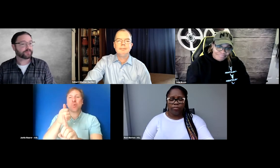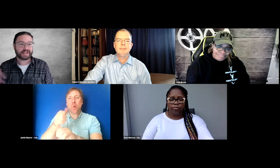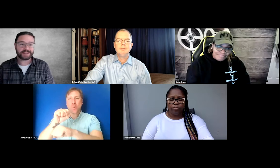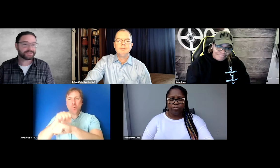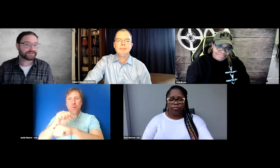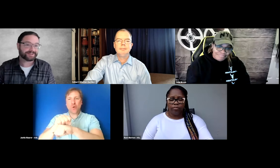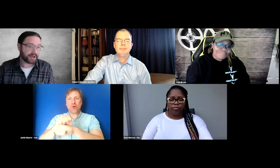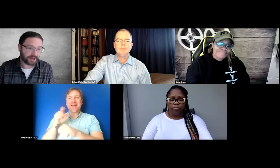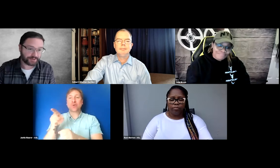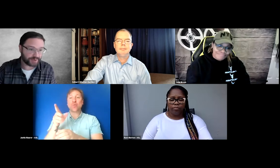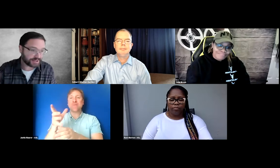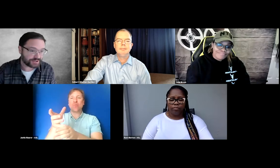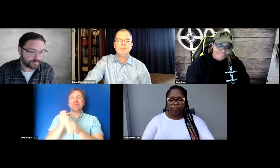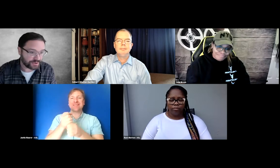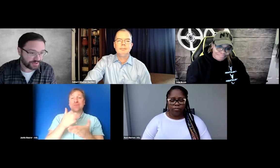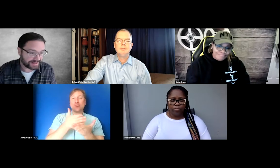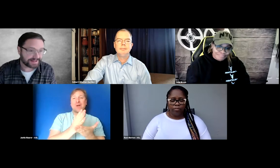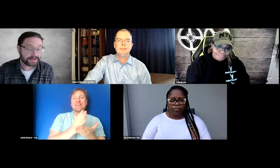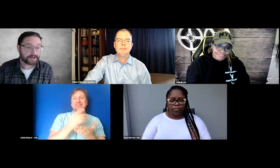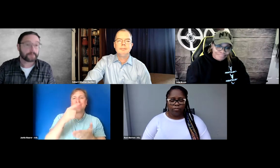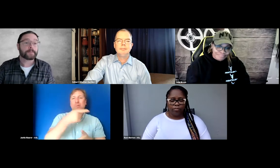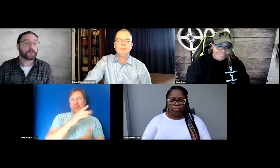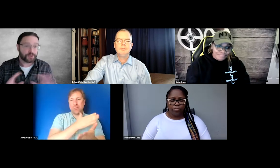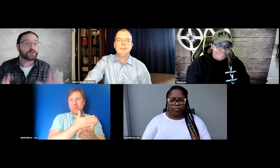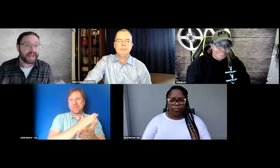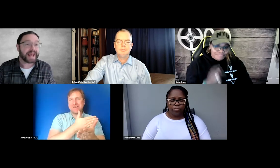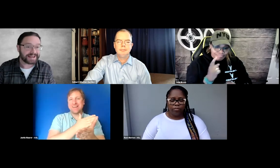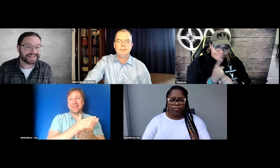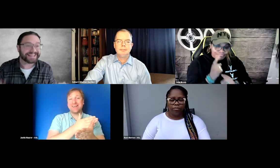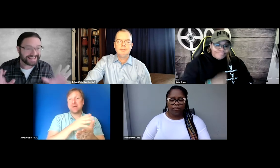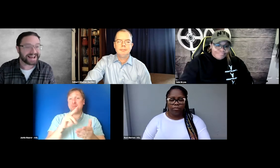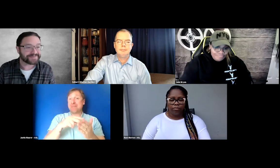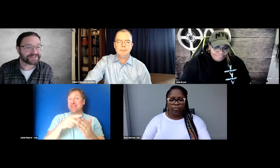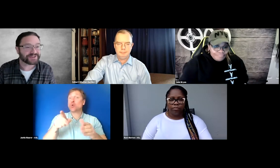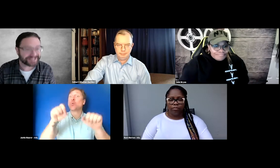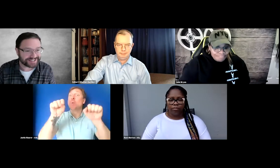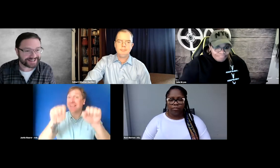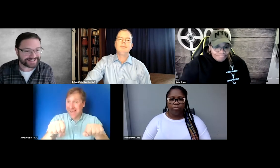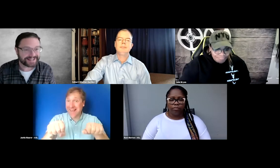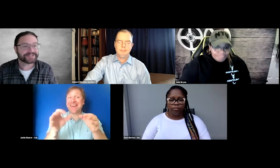obtained rights to music, you can caption those lyrics.